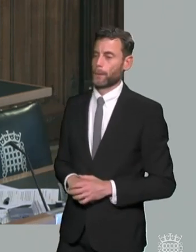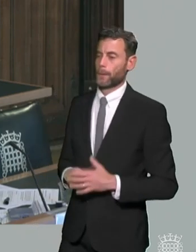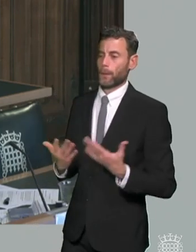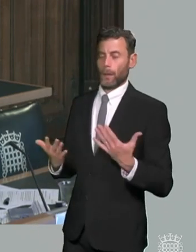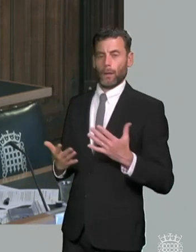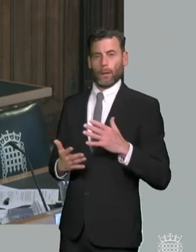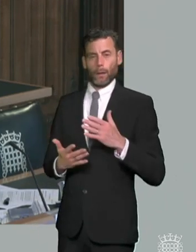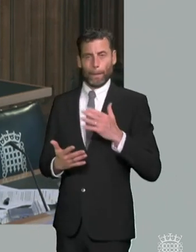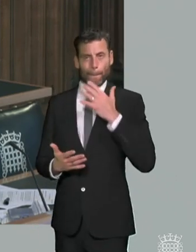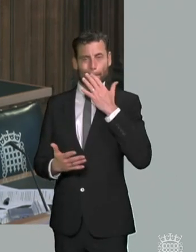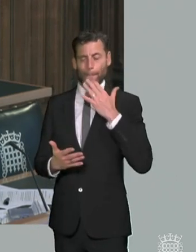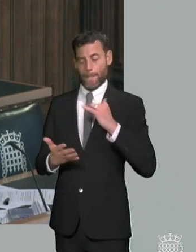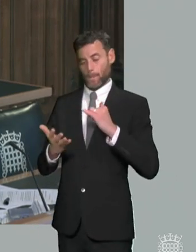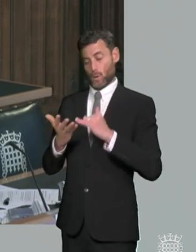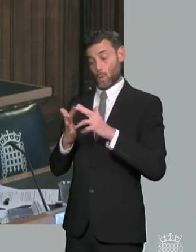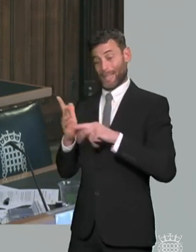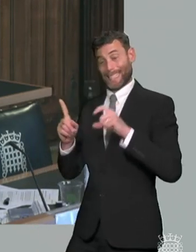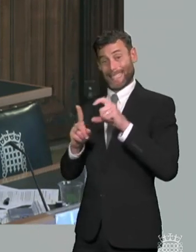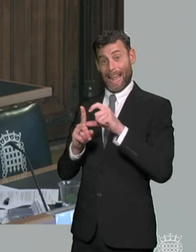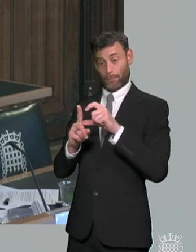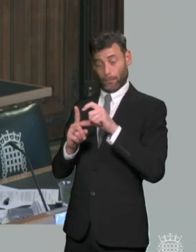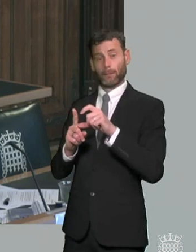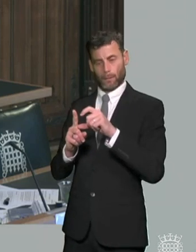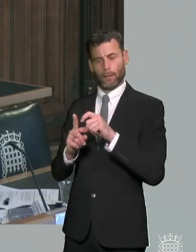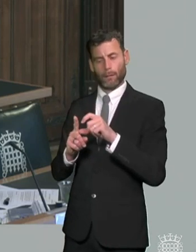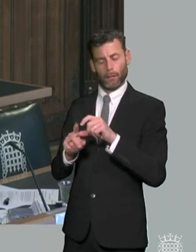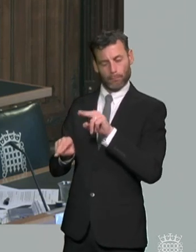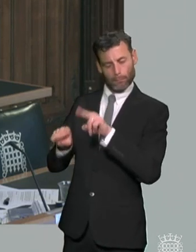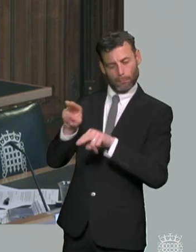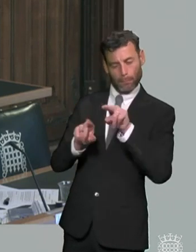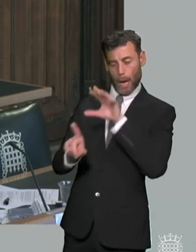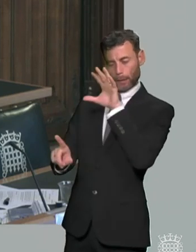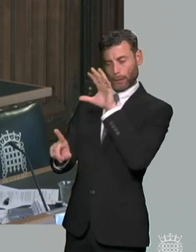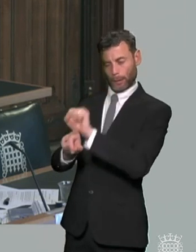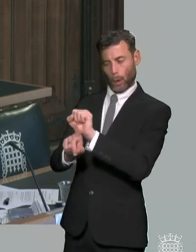of different uh learning disabilities some particularly some that may be more hidden um